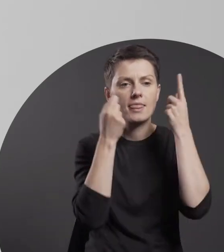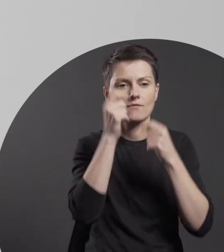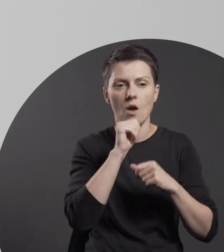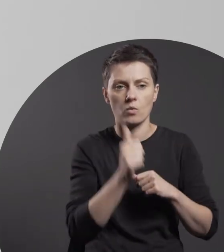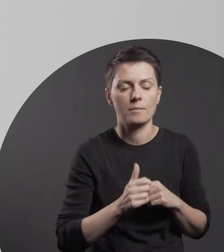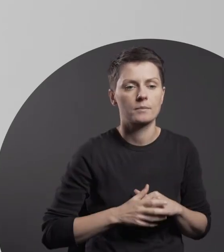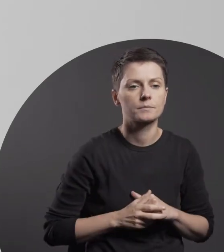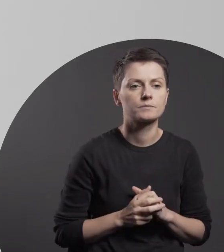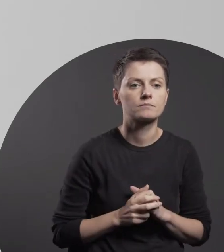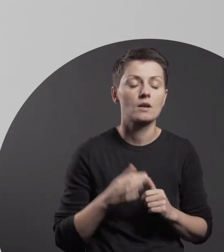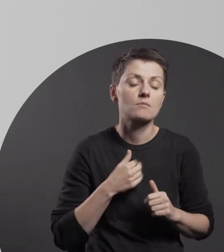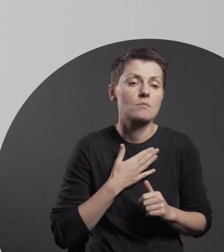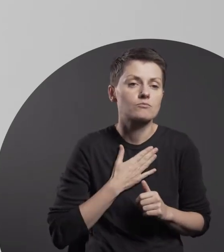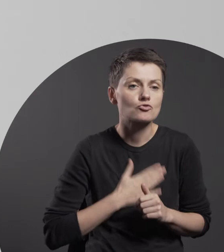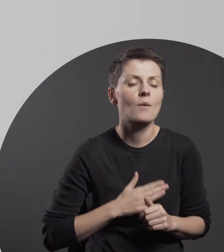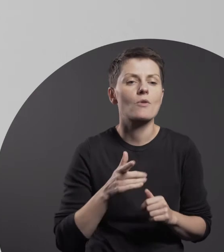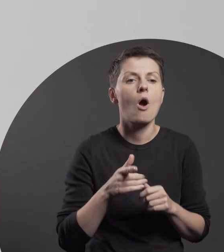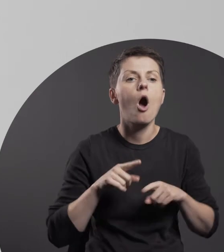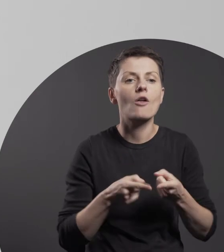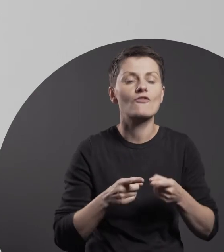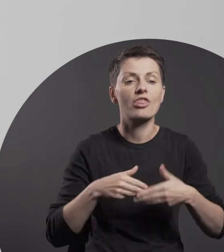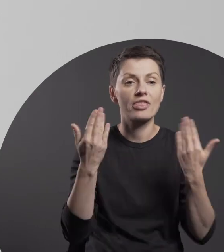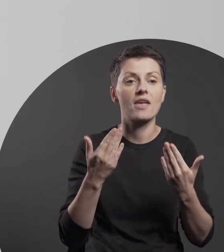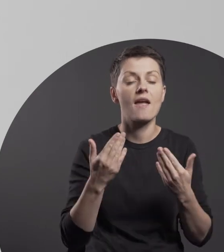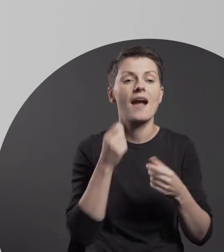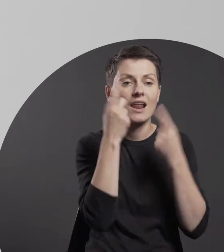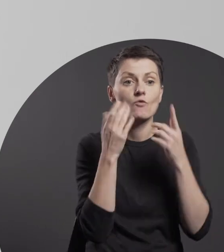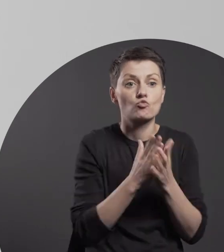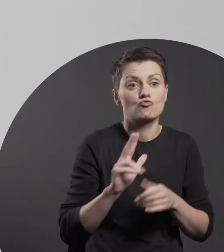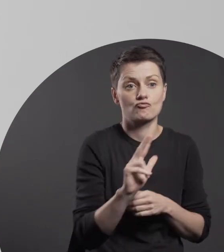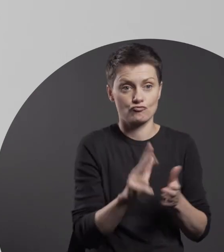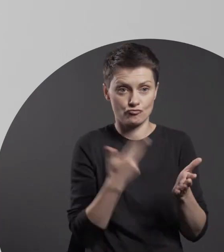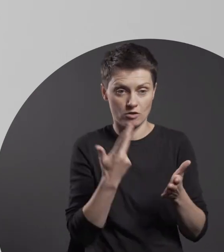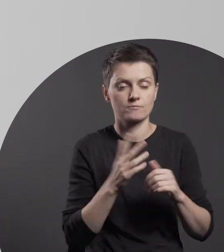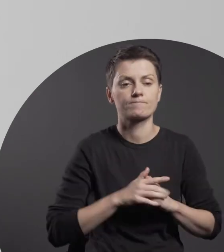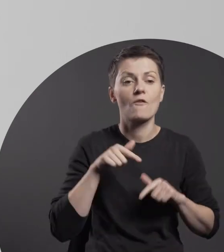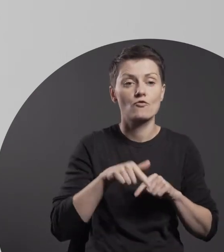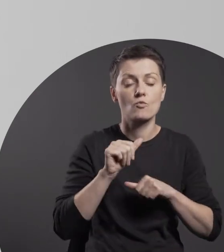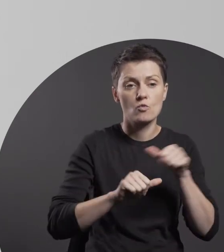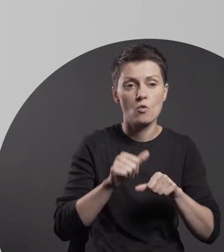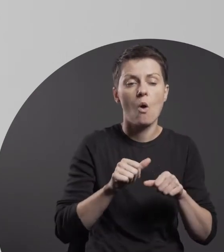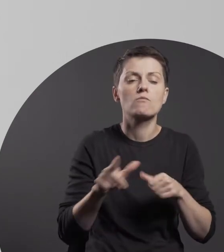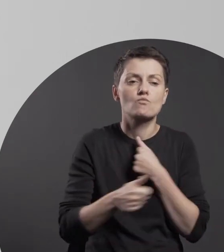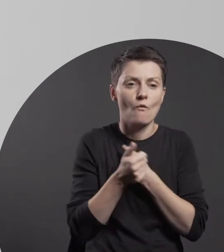It is the third time I have coordinated the European Days of Artistic Creativity. This year, in the times of the global pandemic,